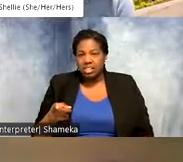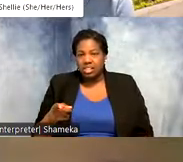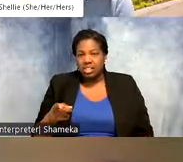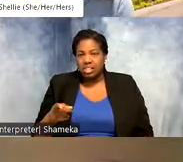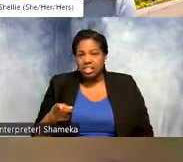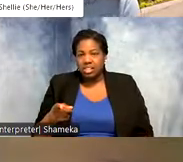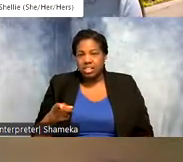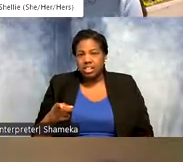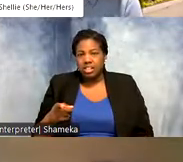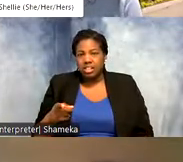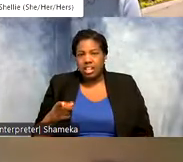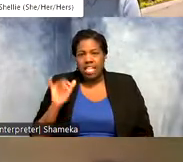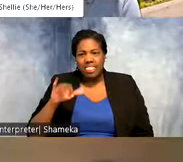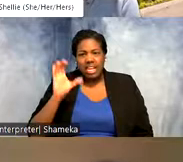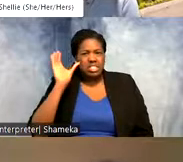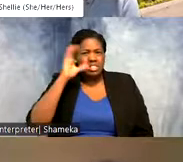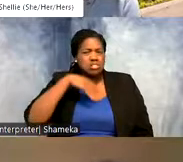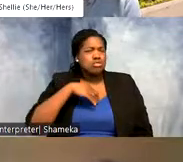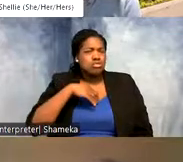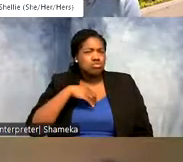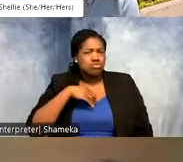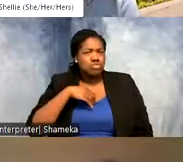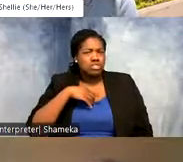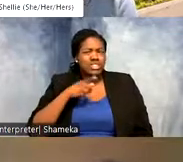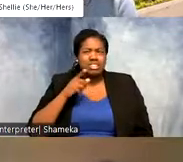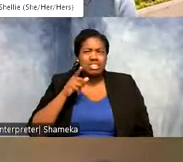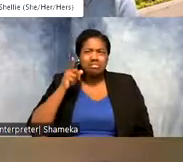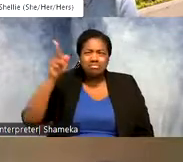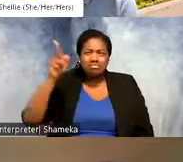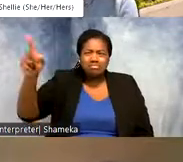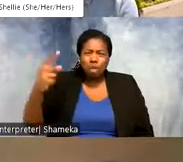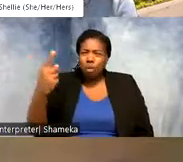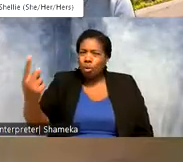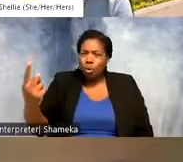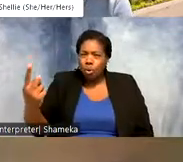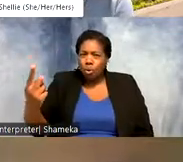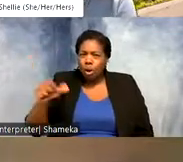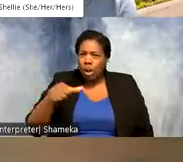now that looks unusual. It's kind of out there by its own it there's no other points around